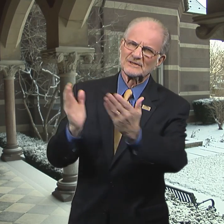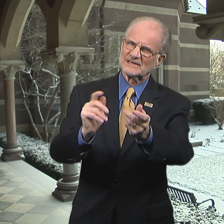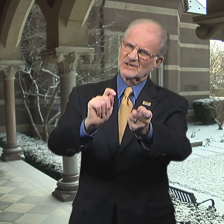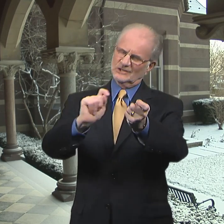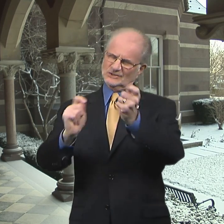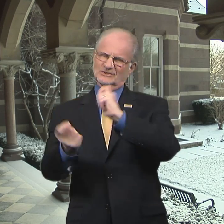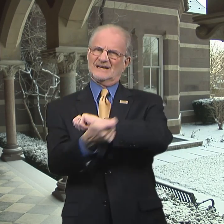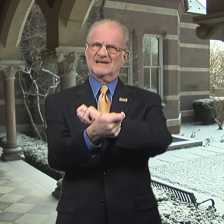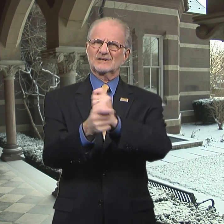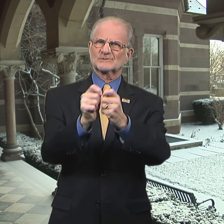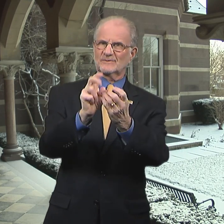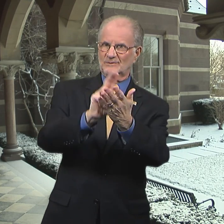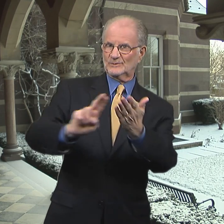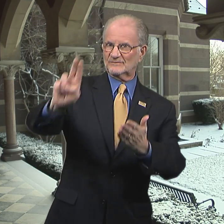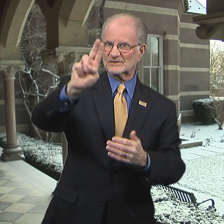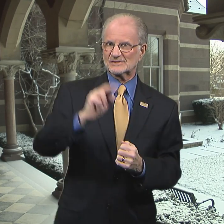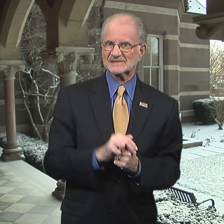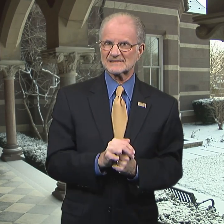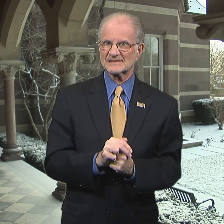to bring change to the university.